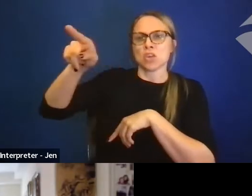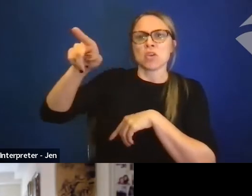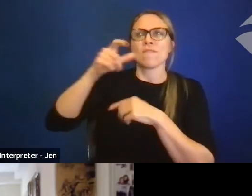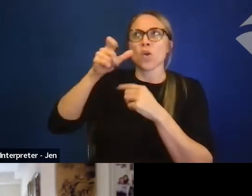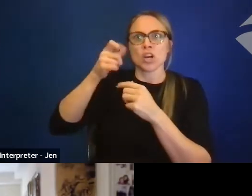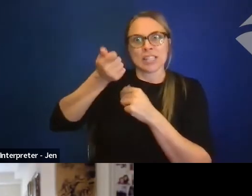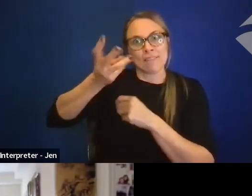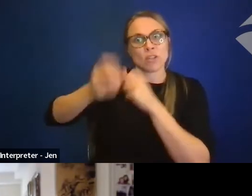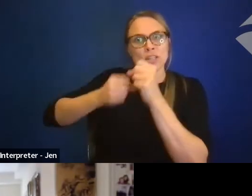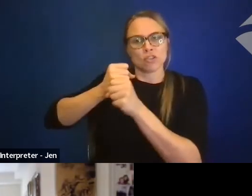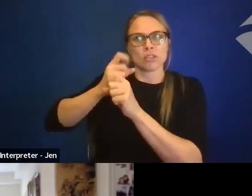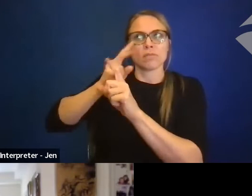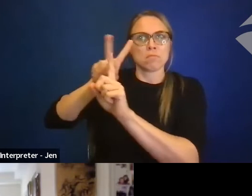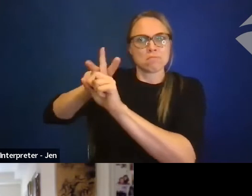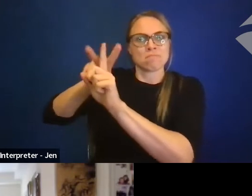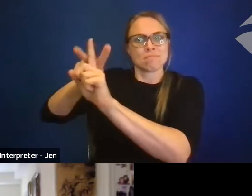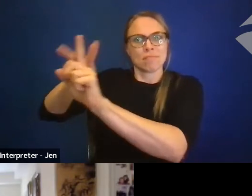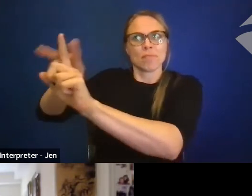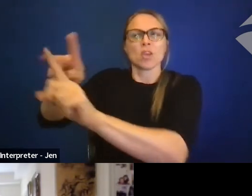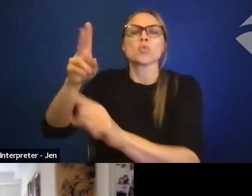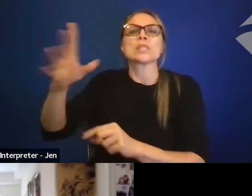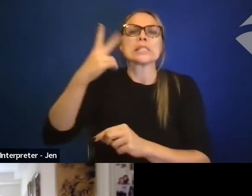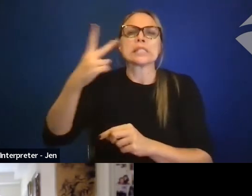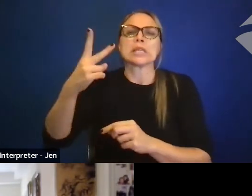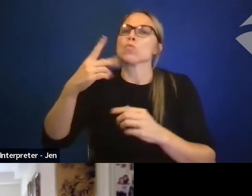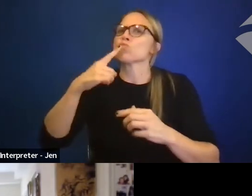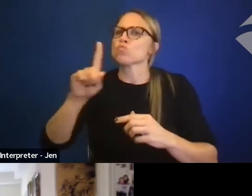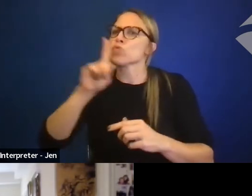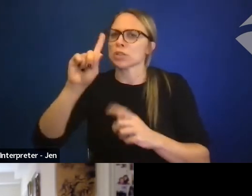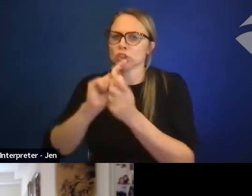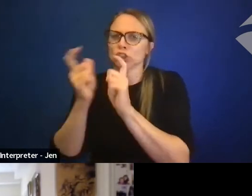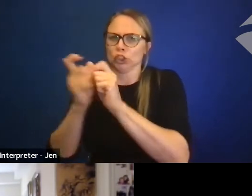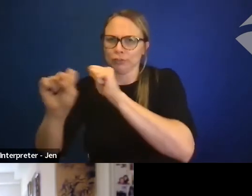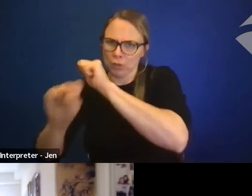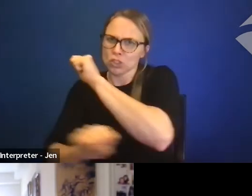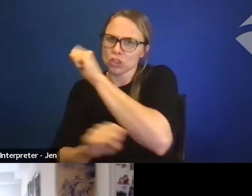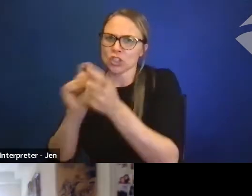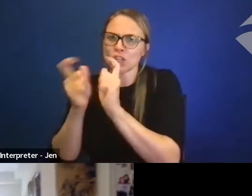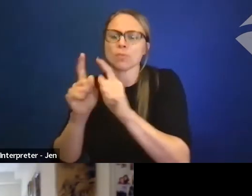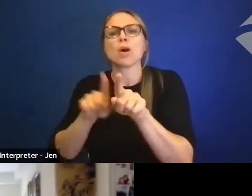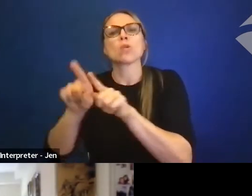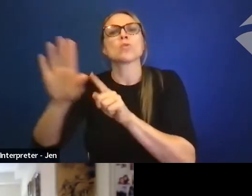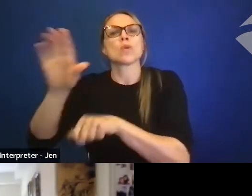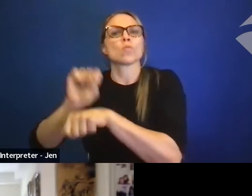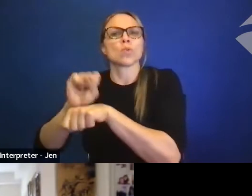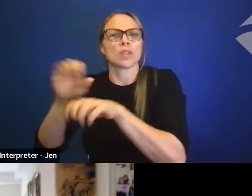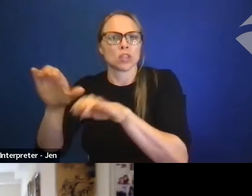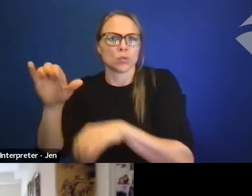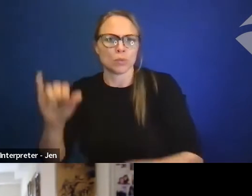not only within the organization but within the work that they're doing. Right, and of course that's one reason why we're doing this event, right?